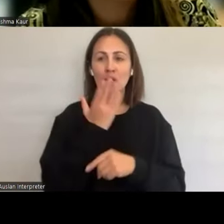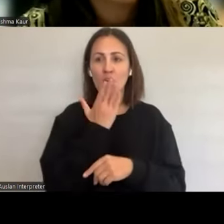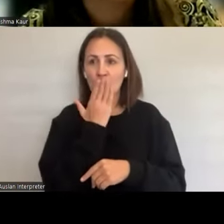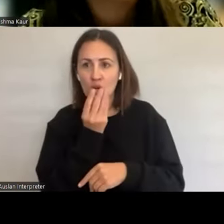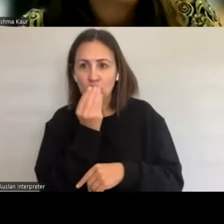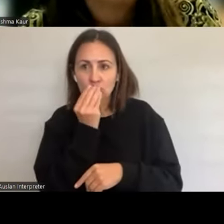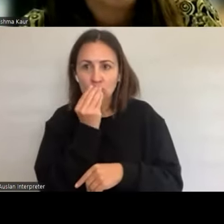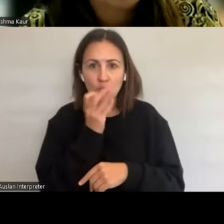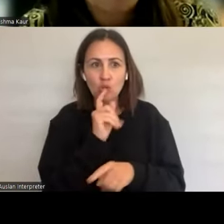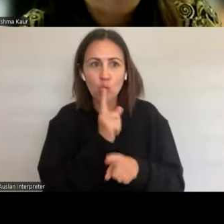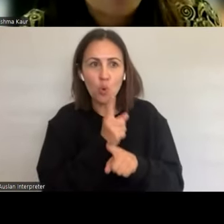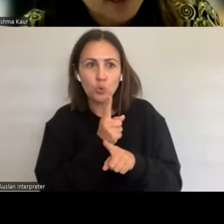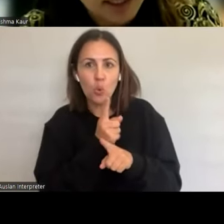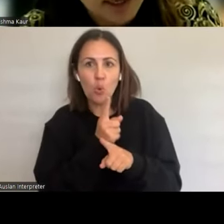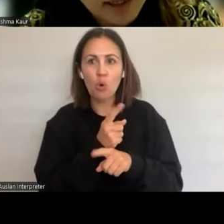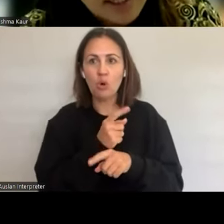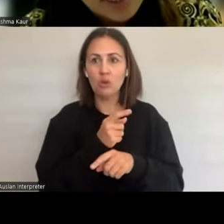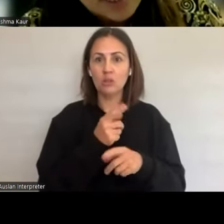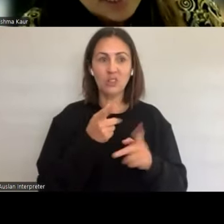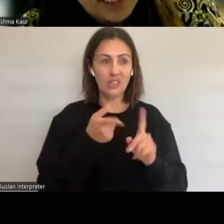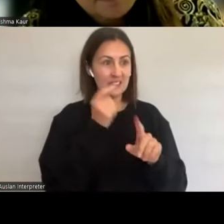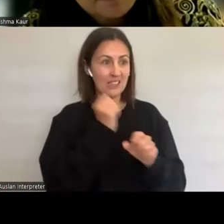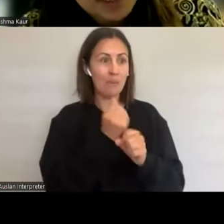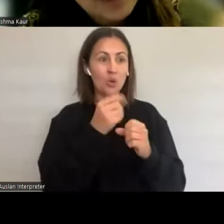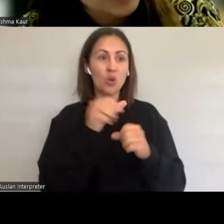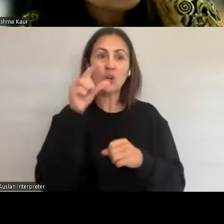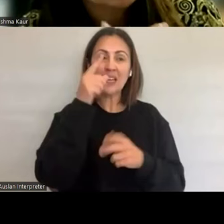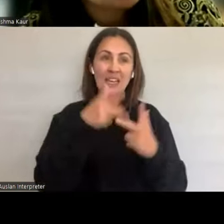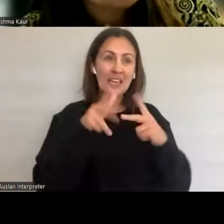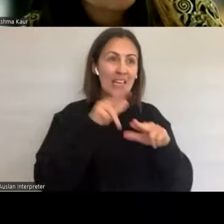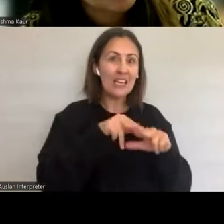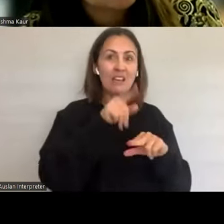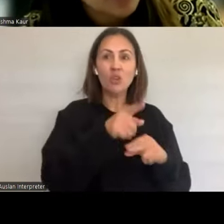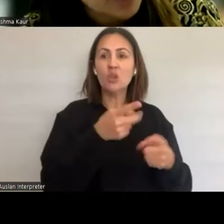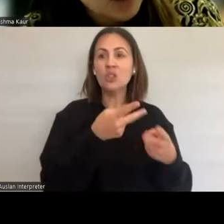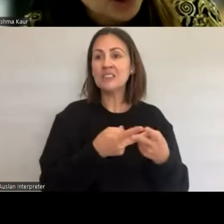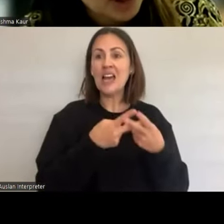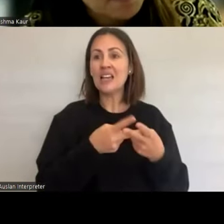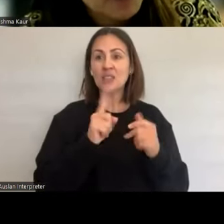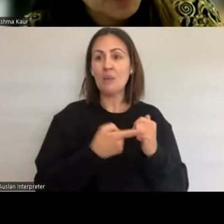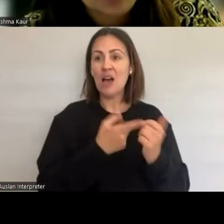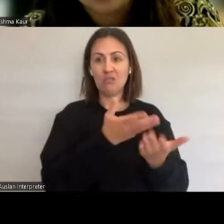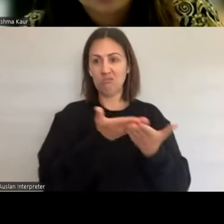it I'm not getting pleasure with my partner. It does tend to affect relationships. It does